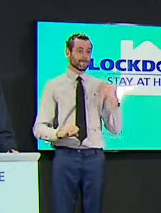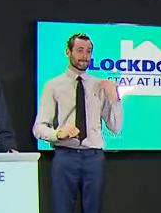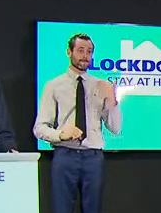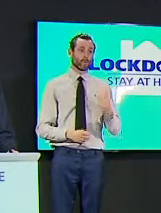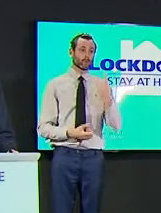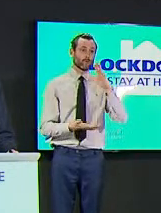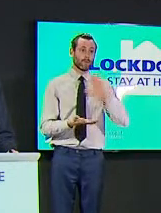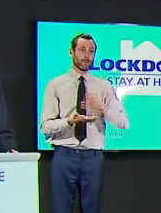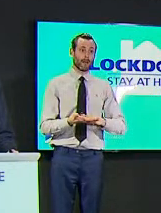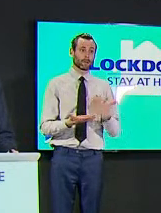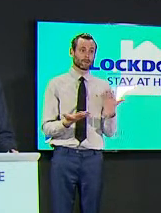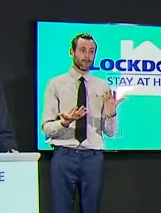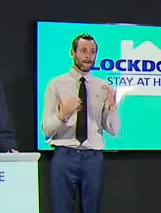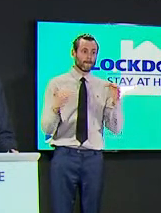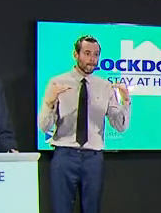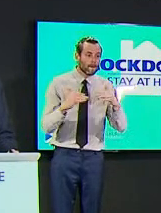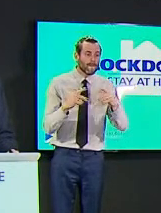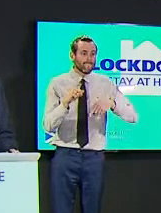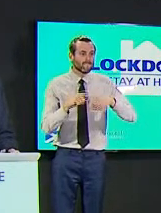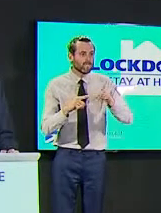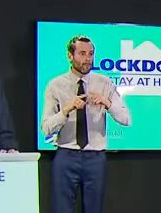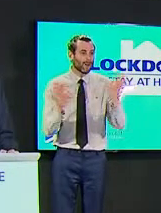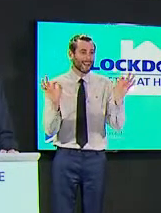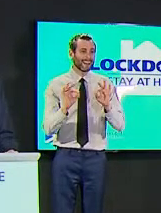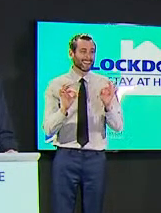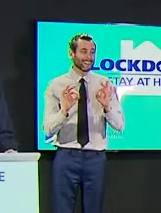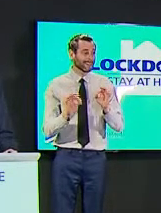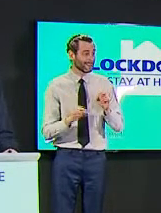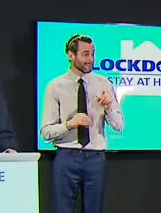you know can you give them any hope that they might be able to return or should they be looking